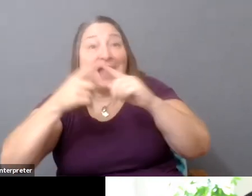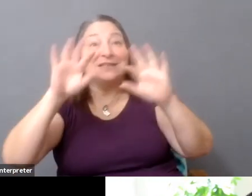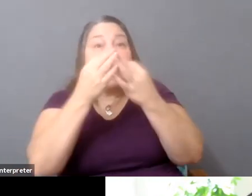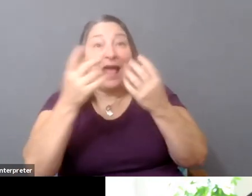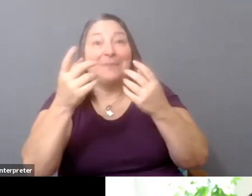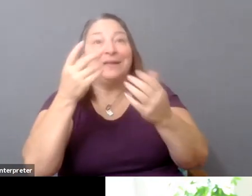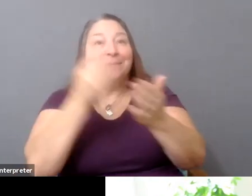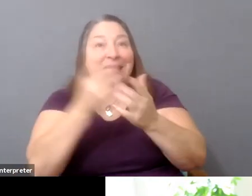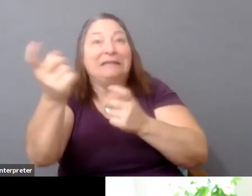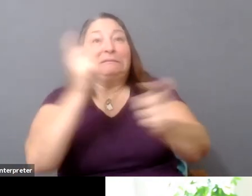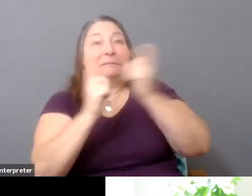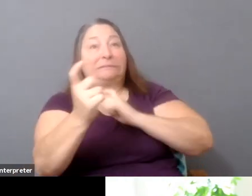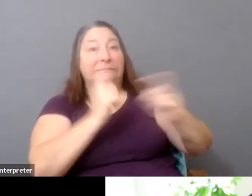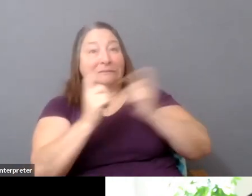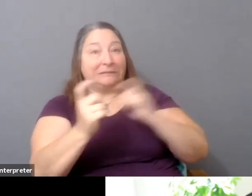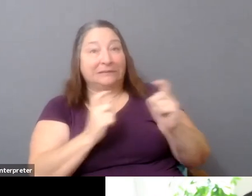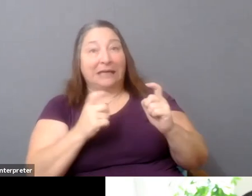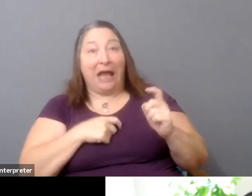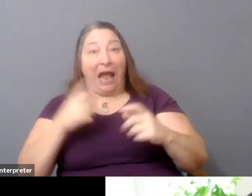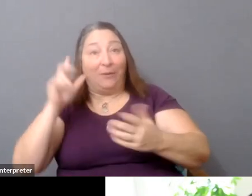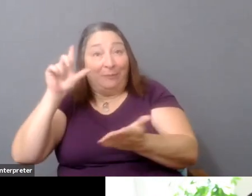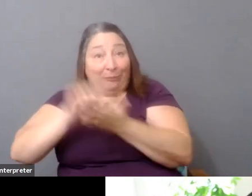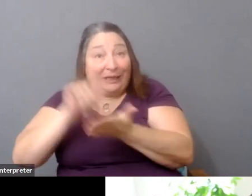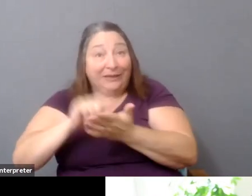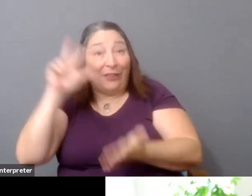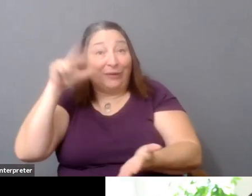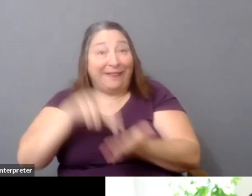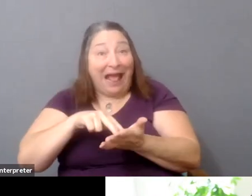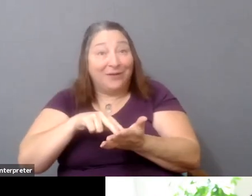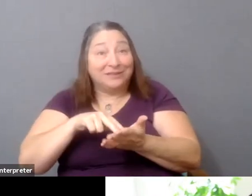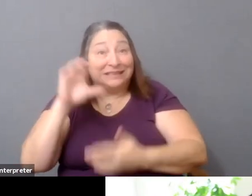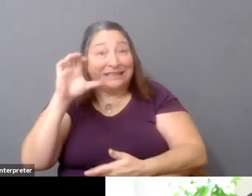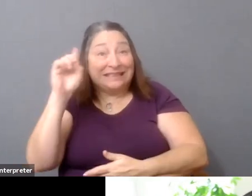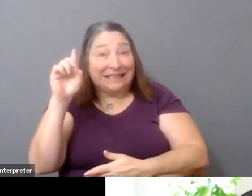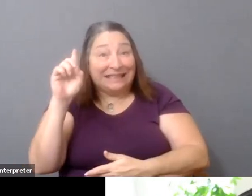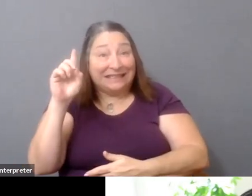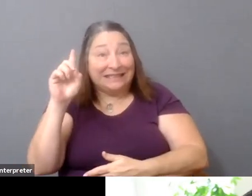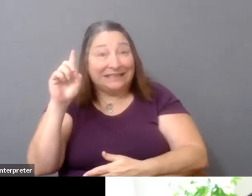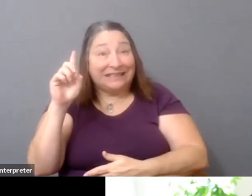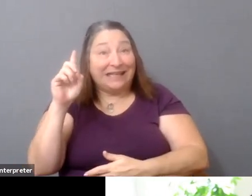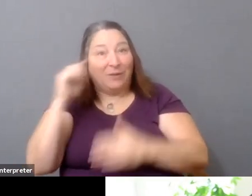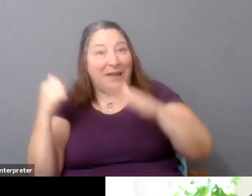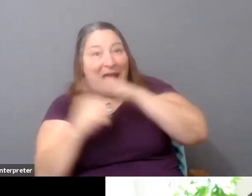You would print out 3,000 disks, and they would sit underneath your bed before you